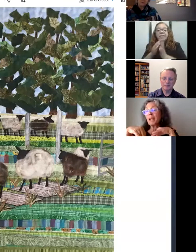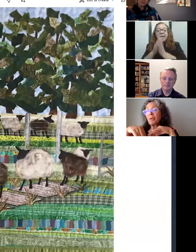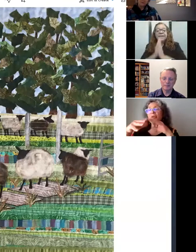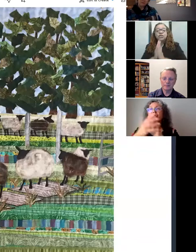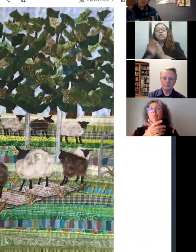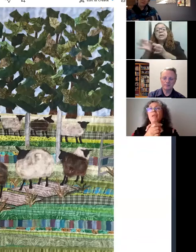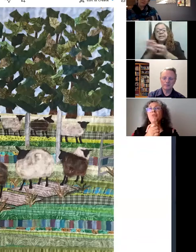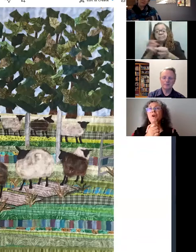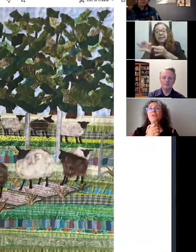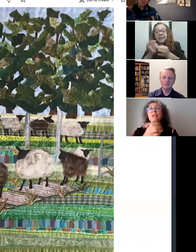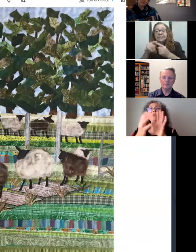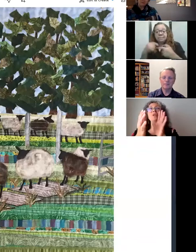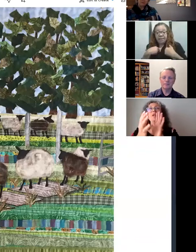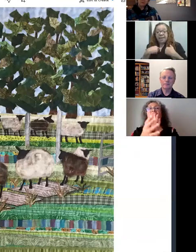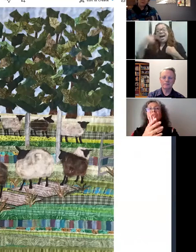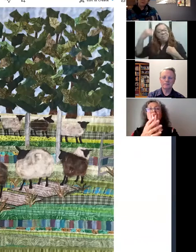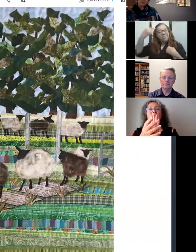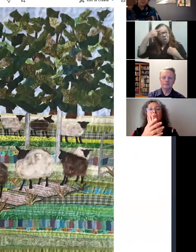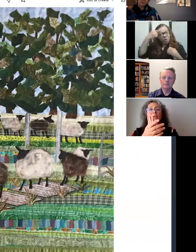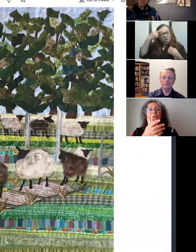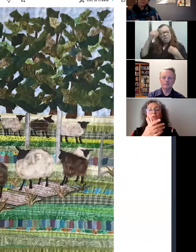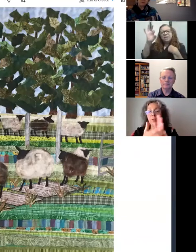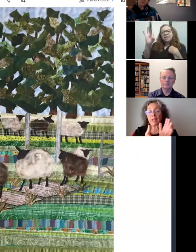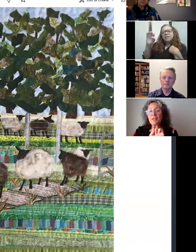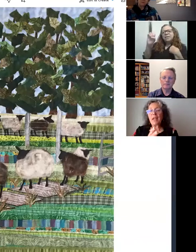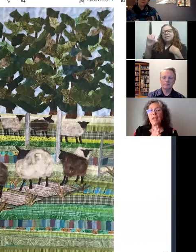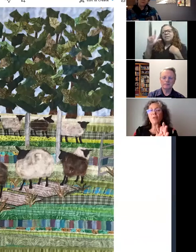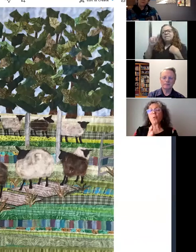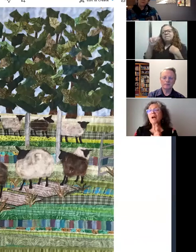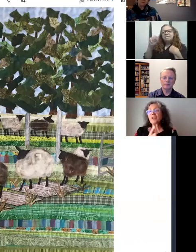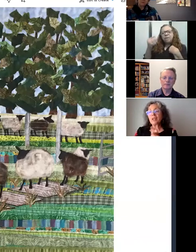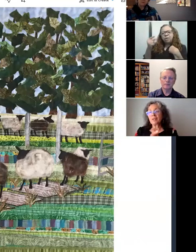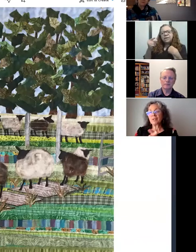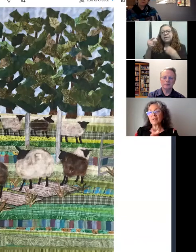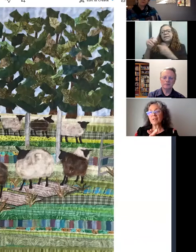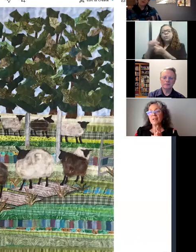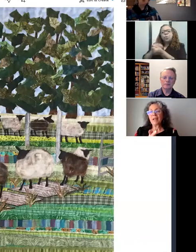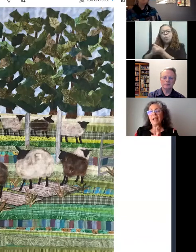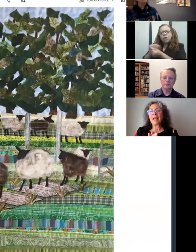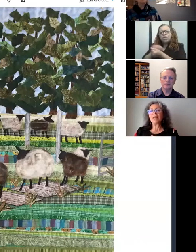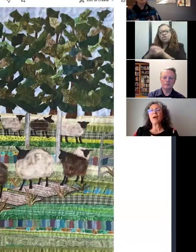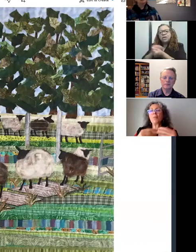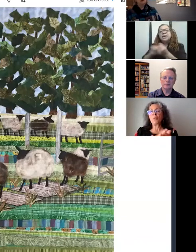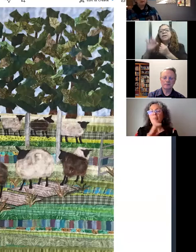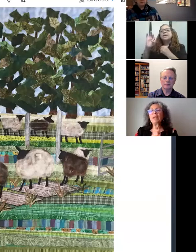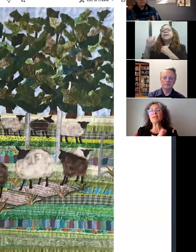because, to me, felting is taking fleece, and washing it, and um rubbing it,